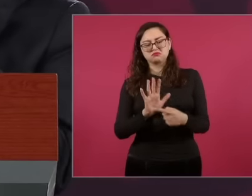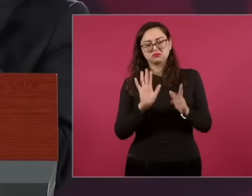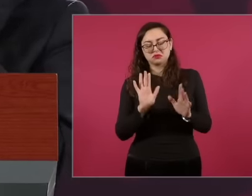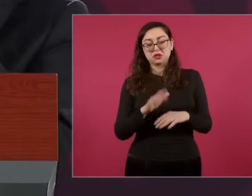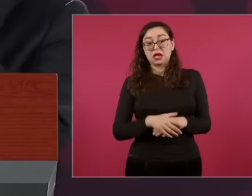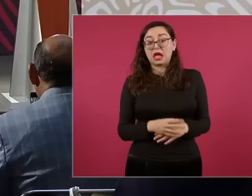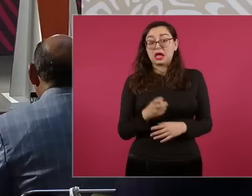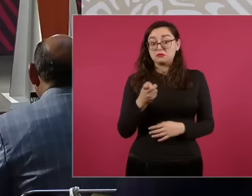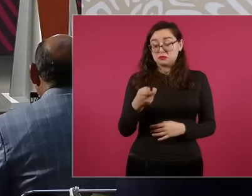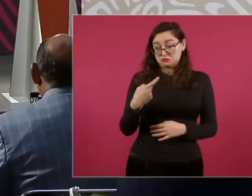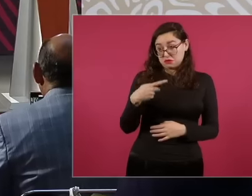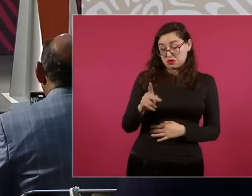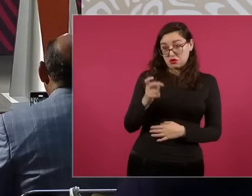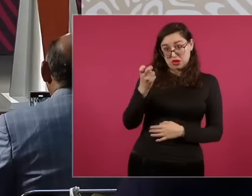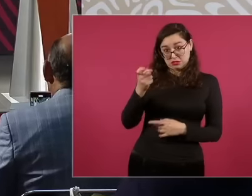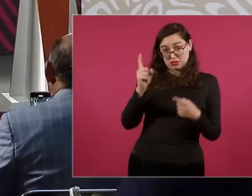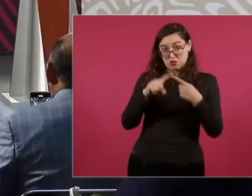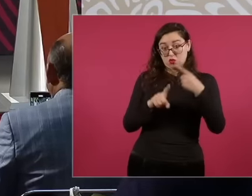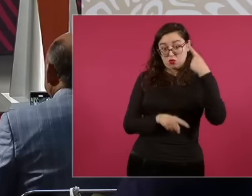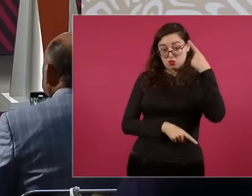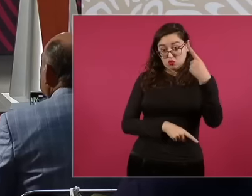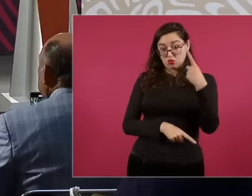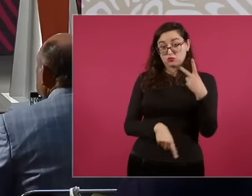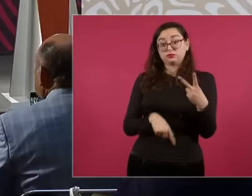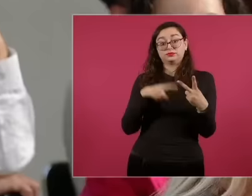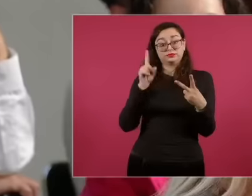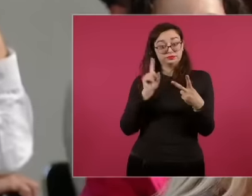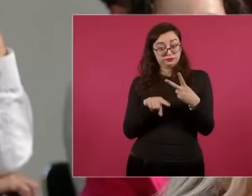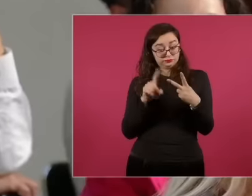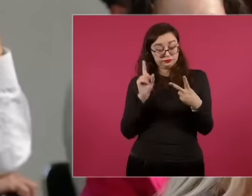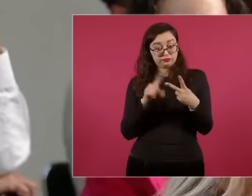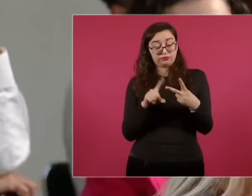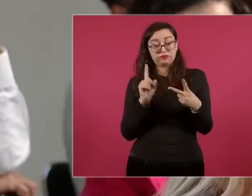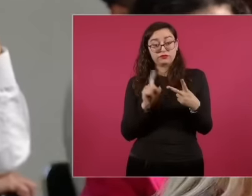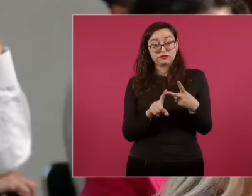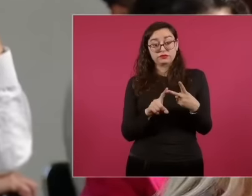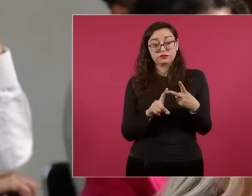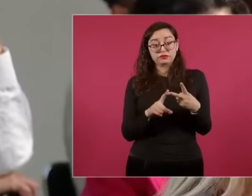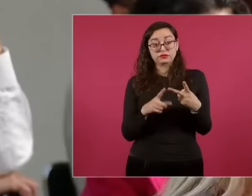the other end, coincidentally, I saw it later how many people came to fire him,